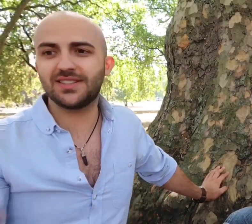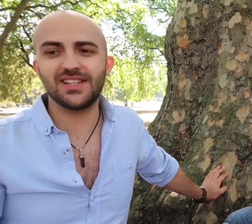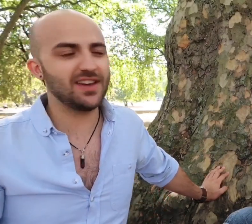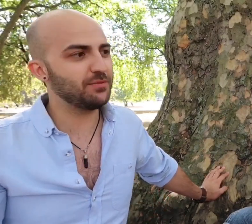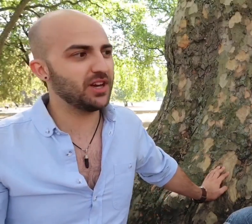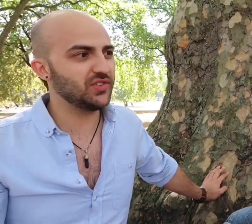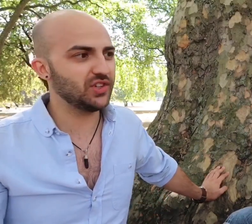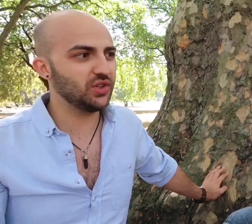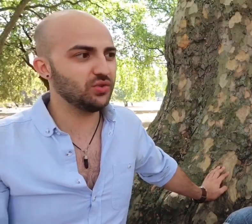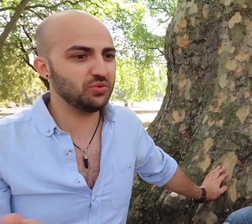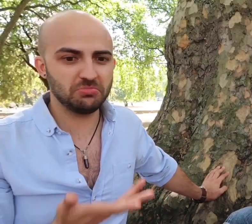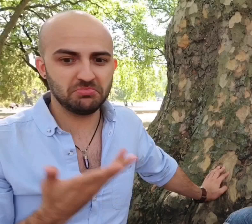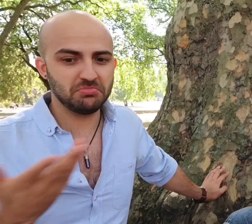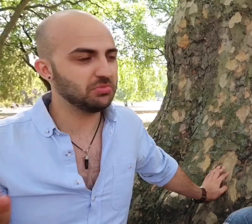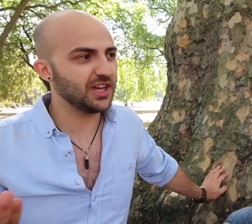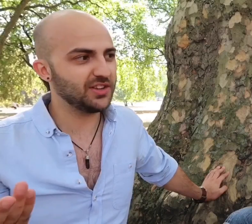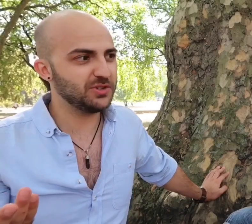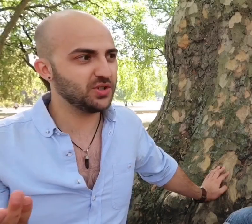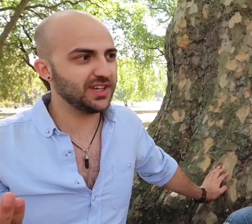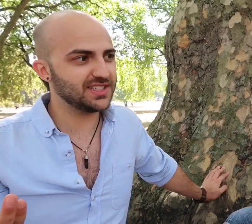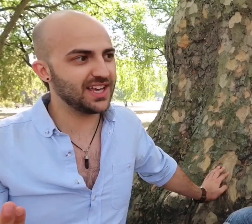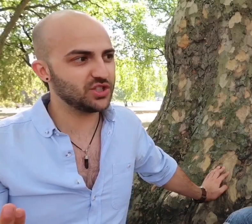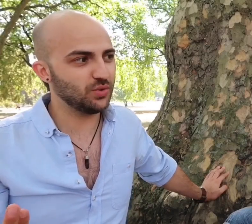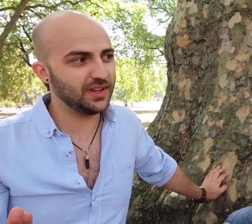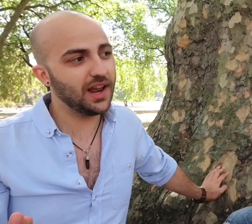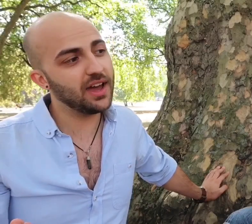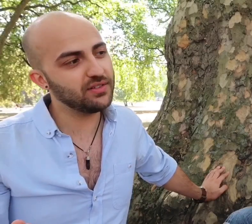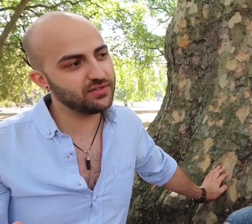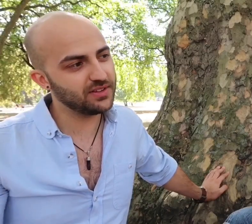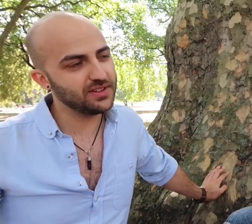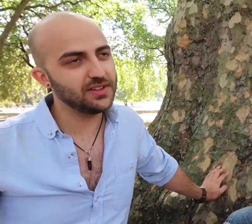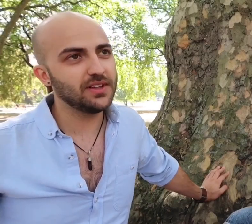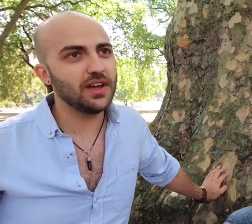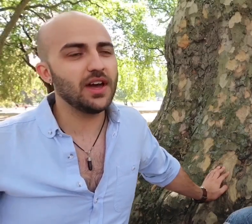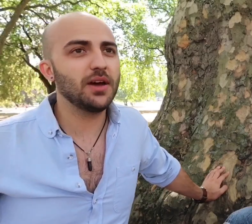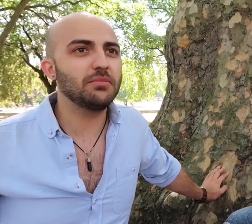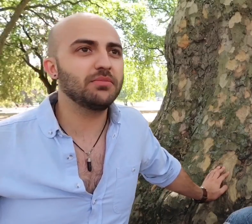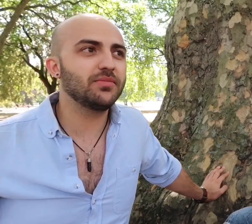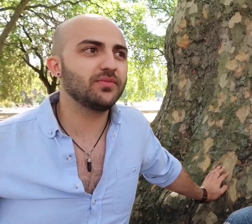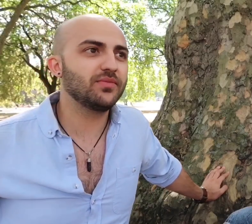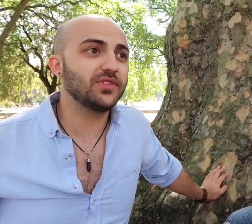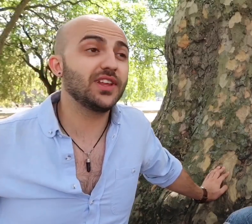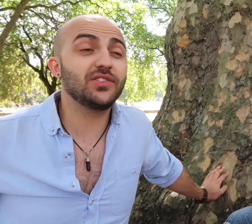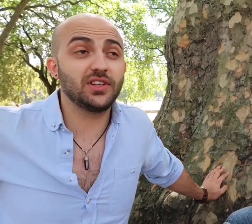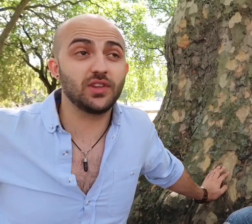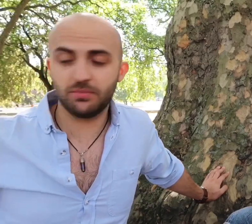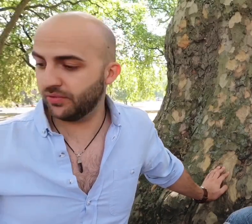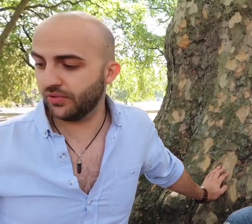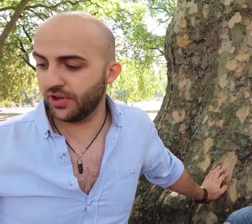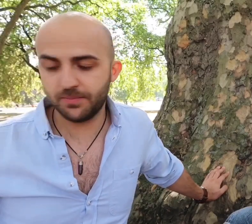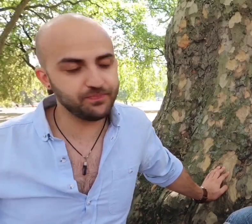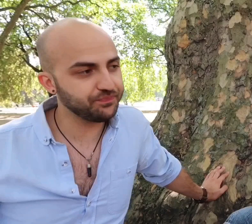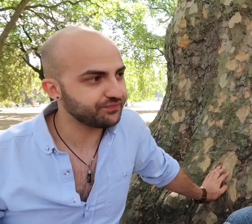a Deaf person who has been doing international all their life so there's an example for you.